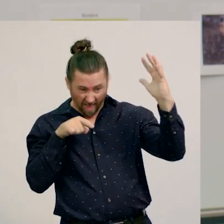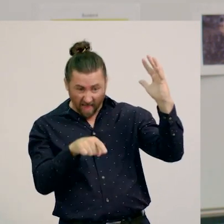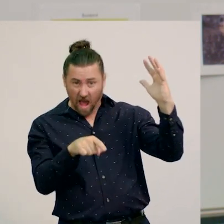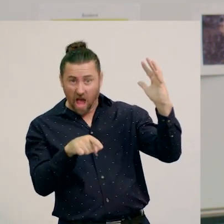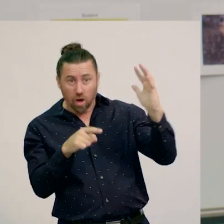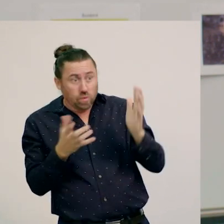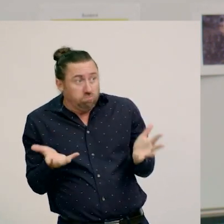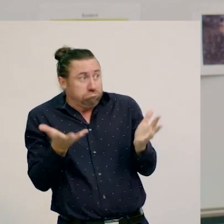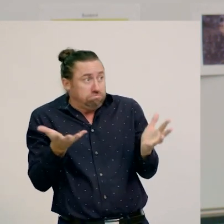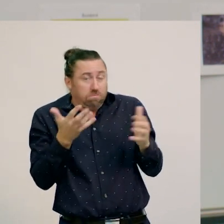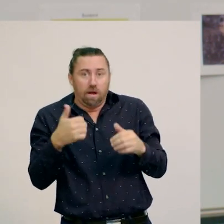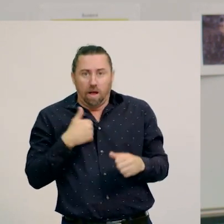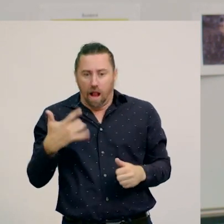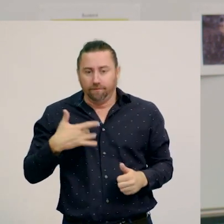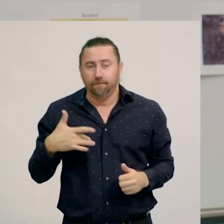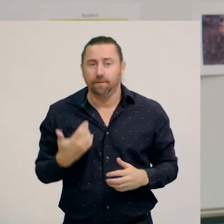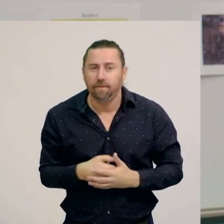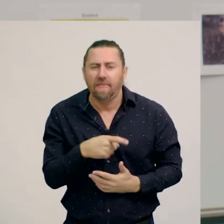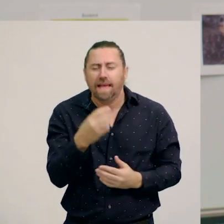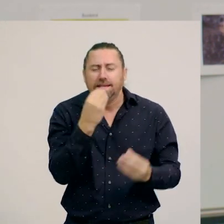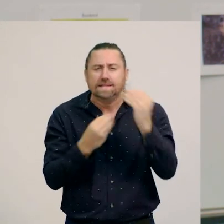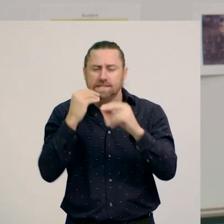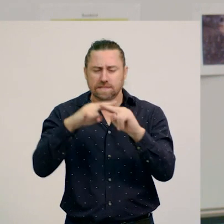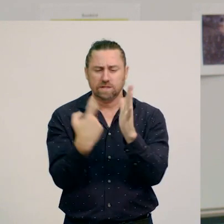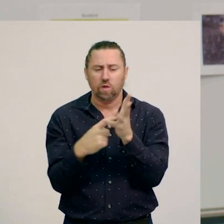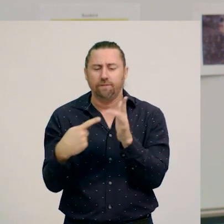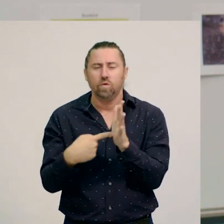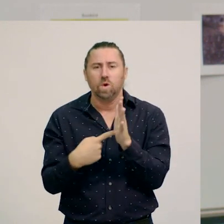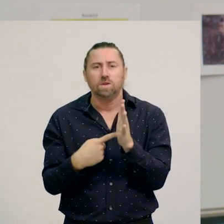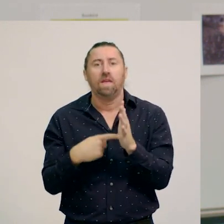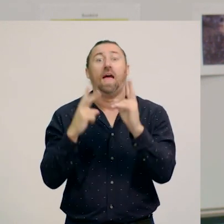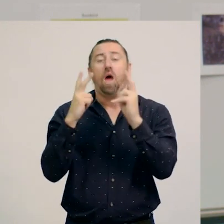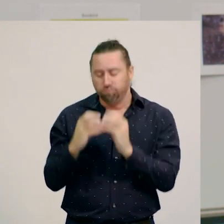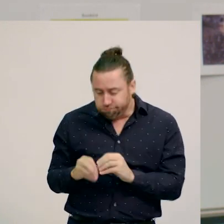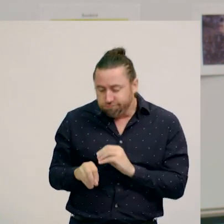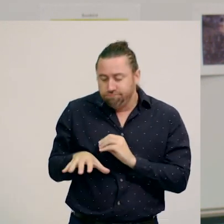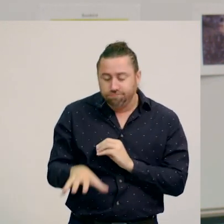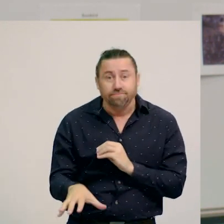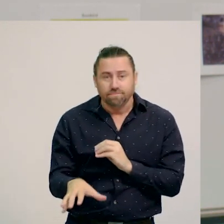This is because cassowaries eat rainforest fruits and excrete seeds around the forest.